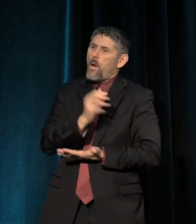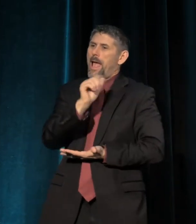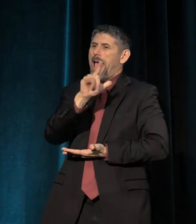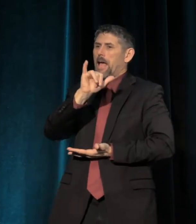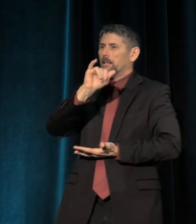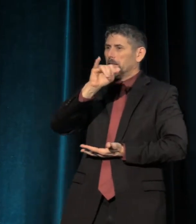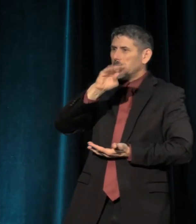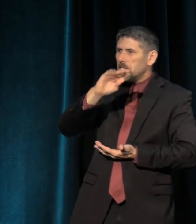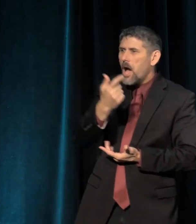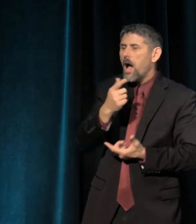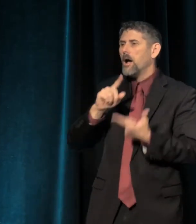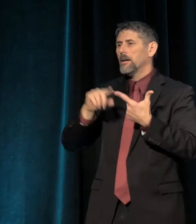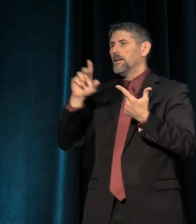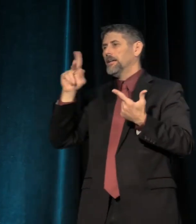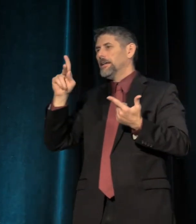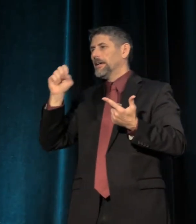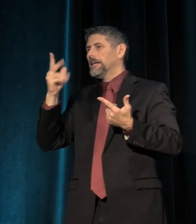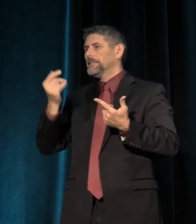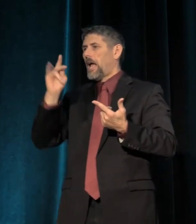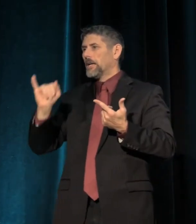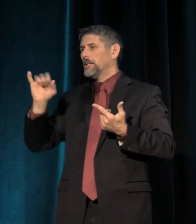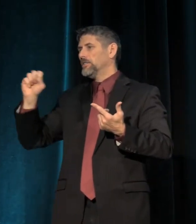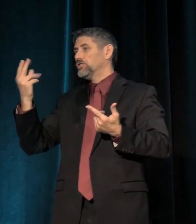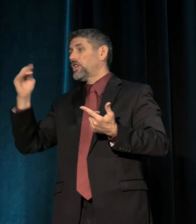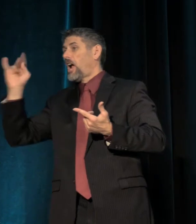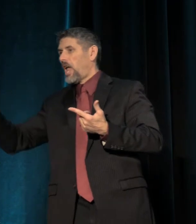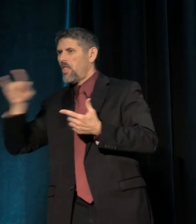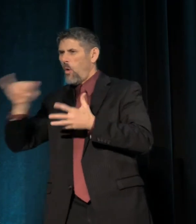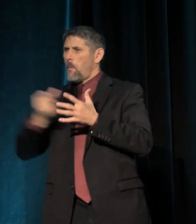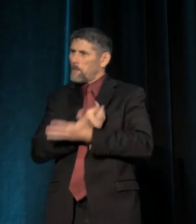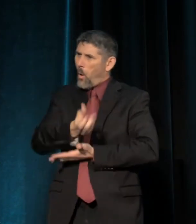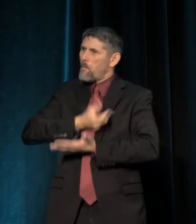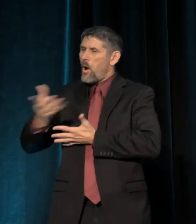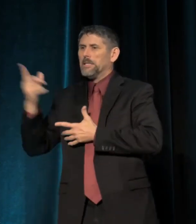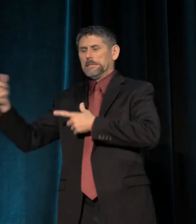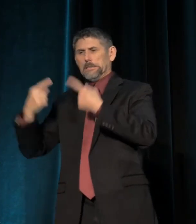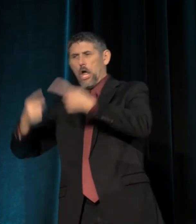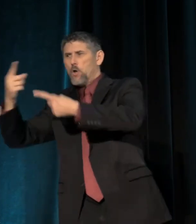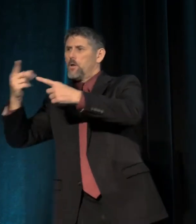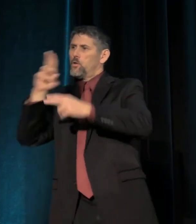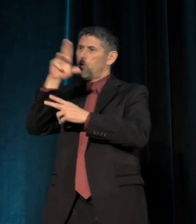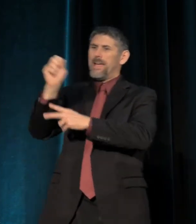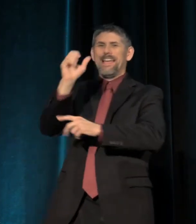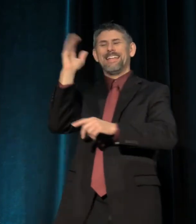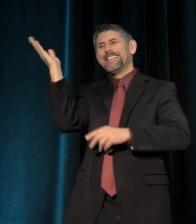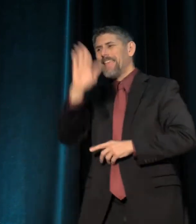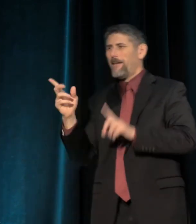and playwrights like Ntozake Shange. And they argued that the U.S. had never been monocultural